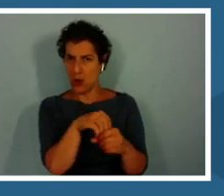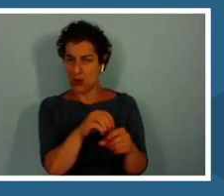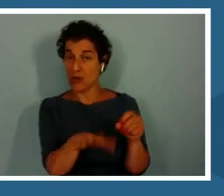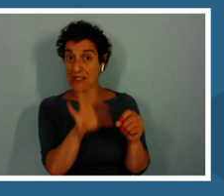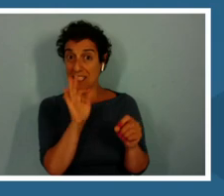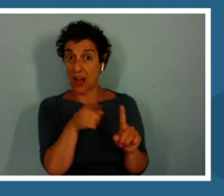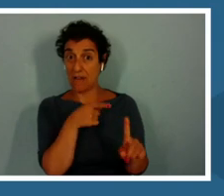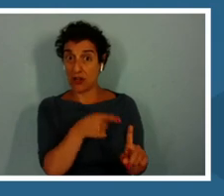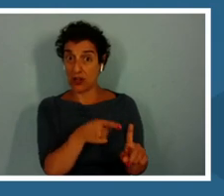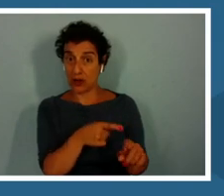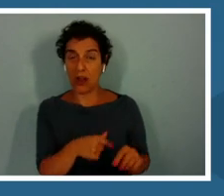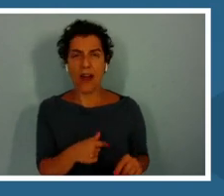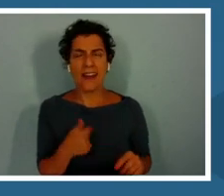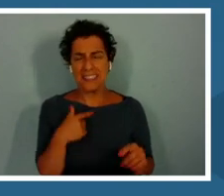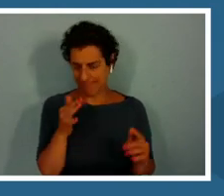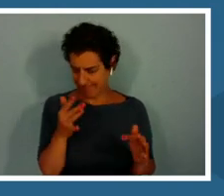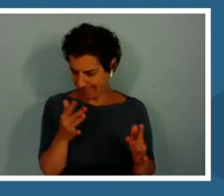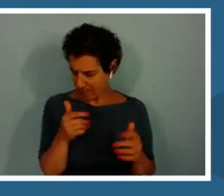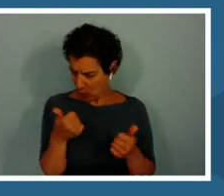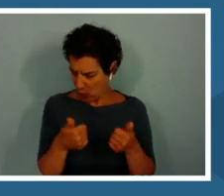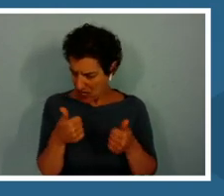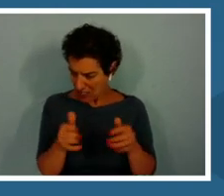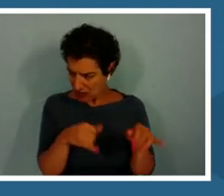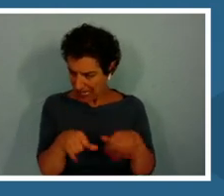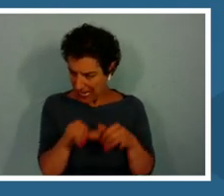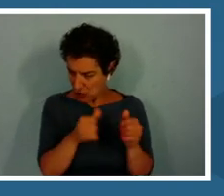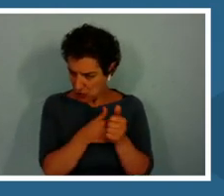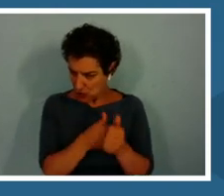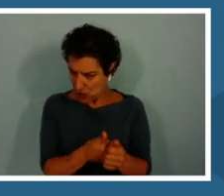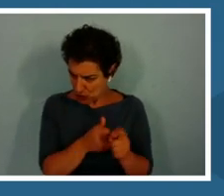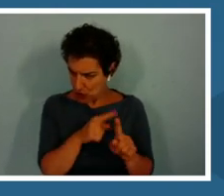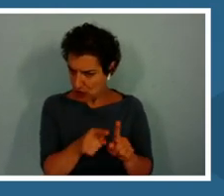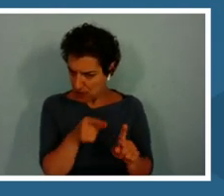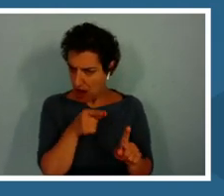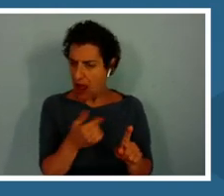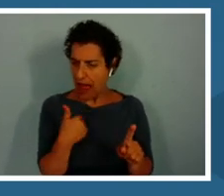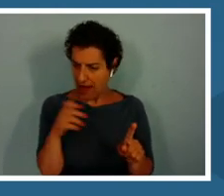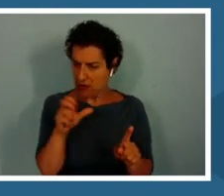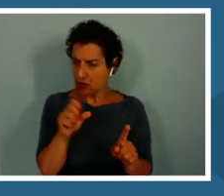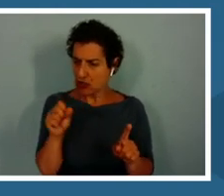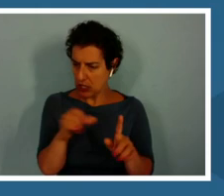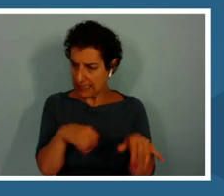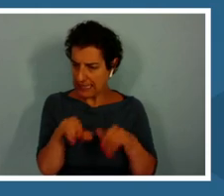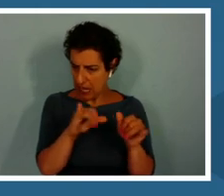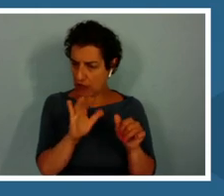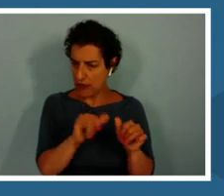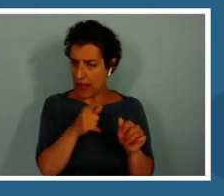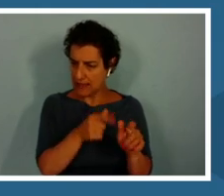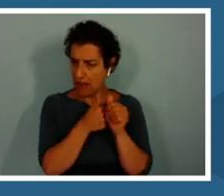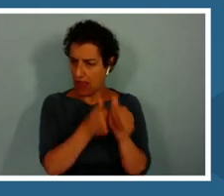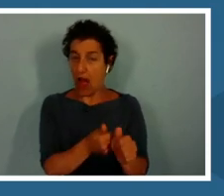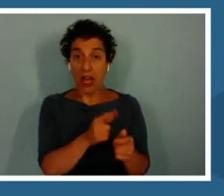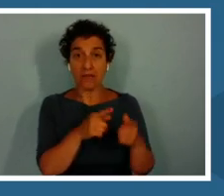I can't remember which standard it is but there is some social studies standards that is aligned to.